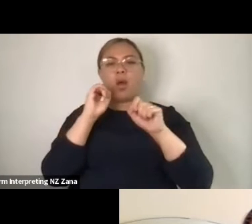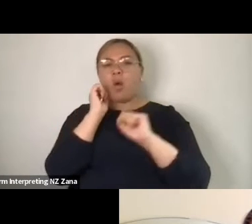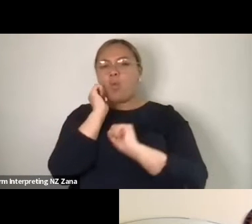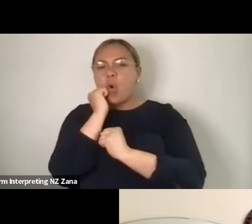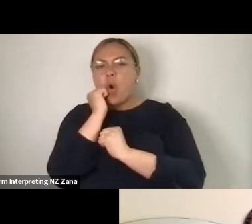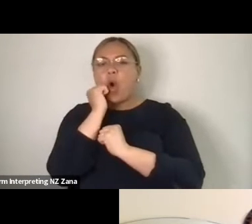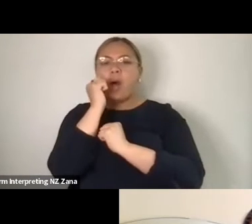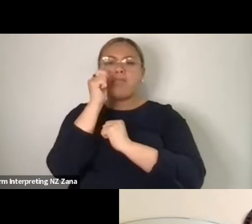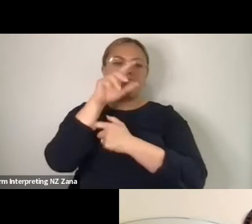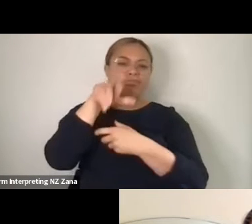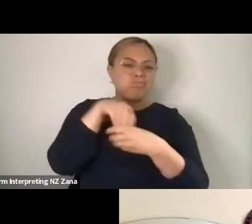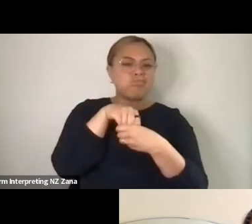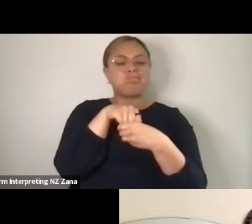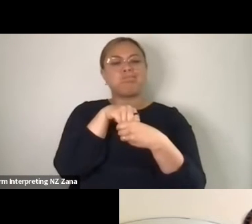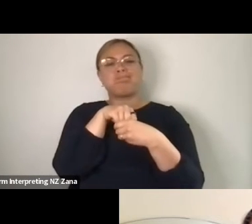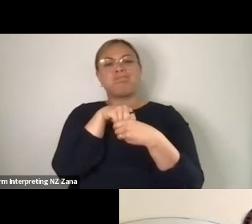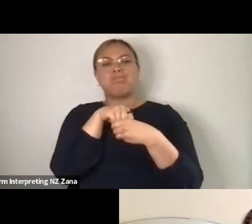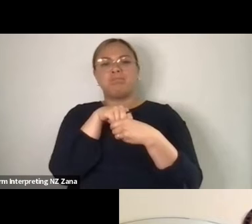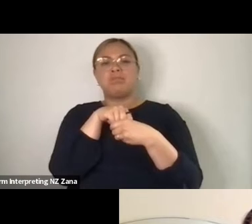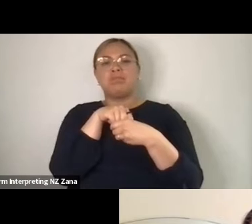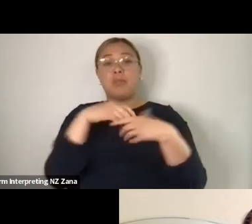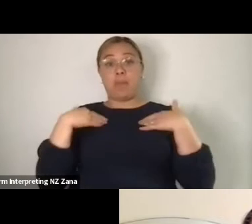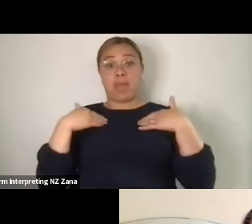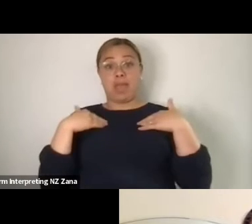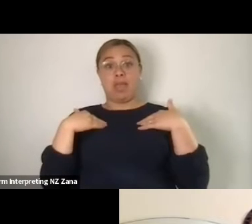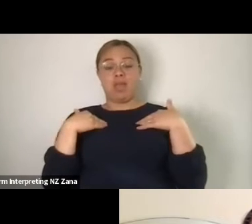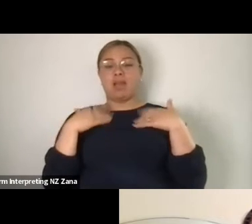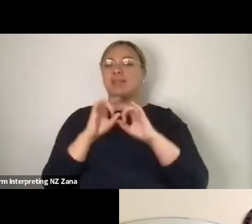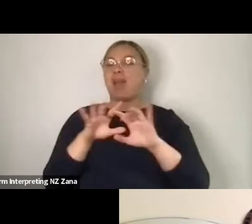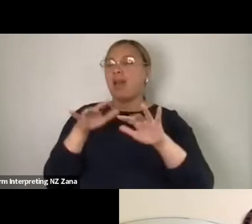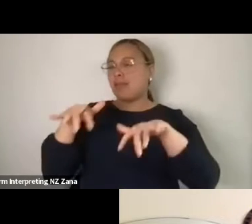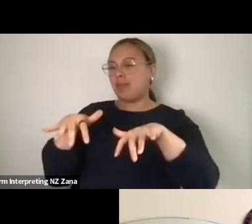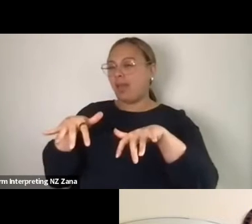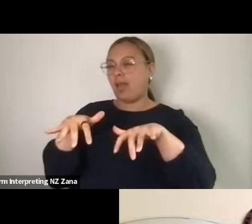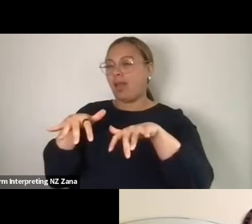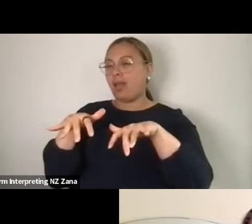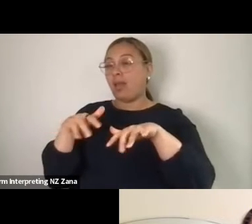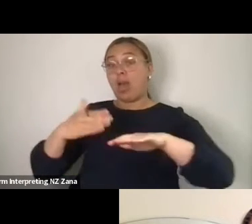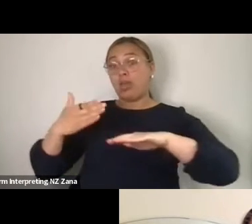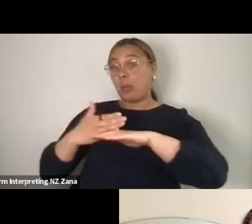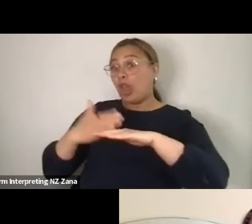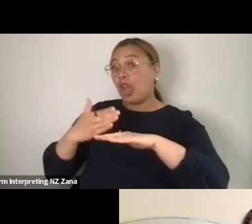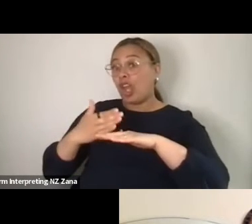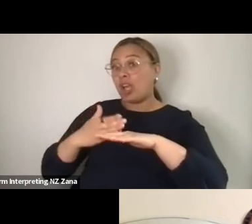think that's the thing of where it starts for me, like the work itself yes, is important, but it's